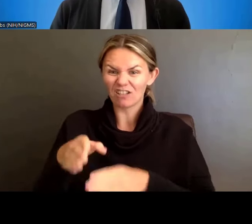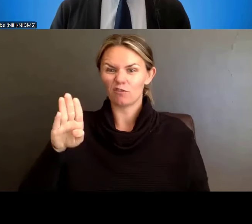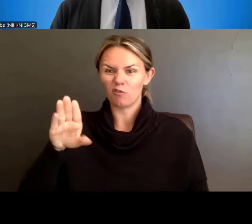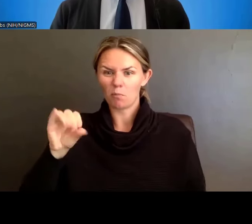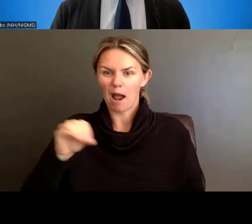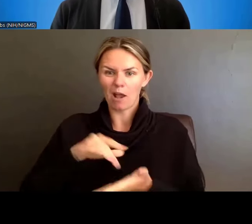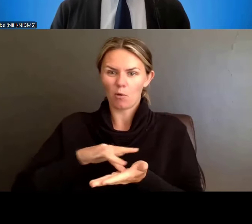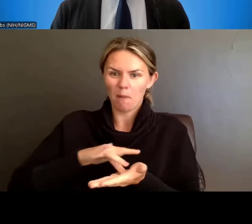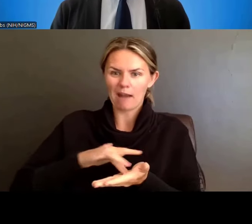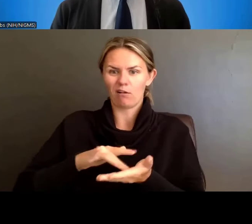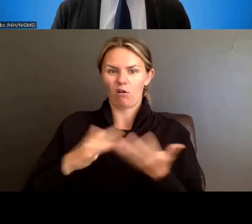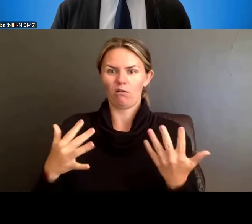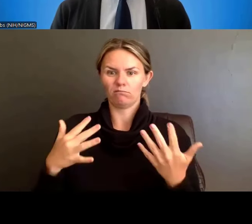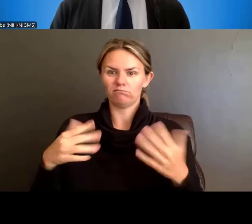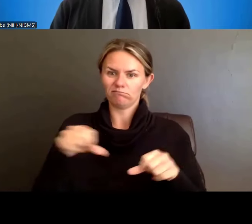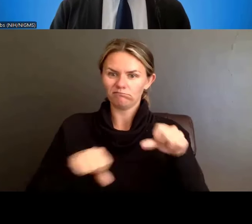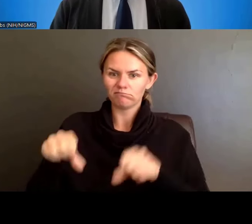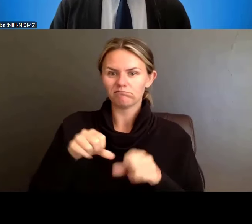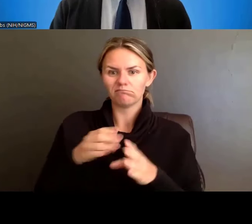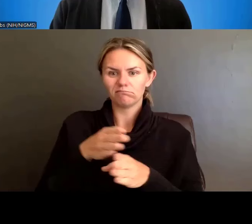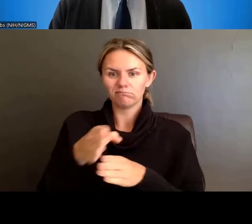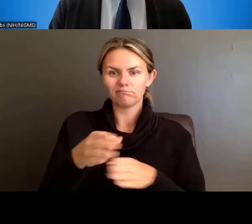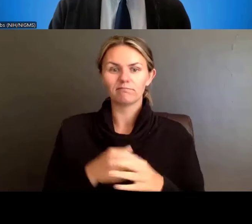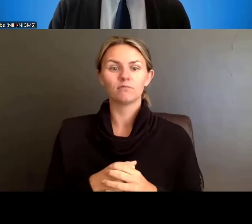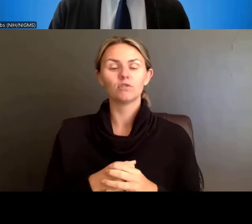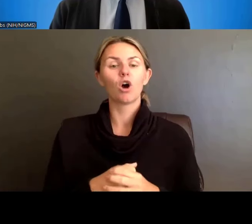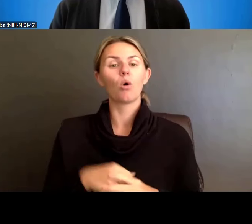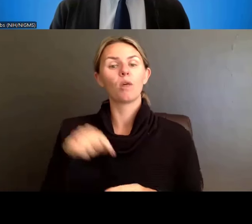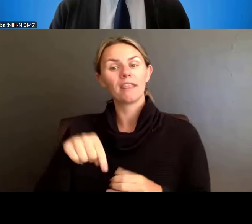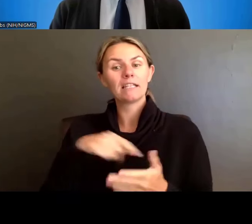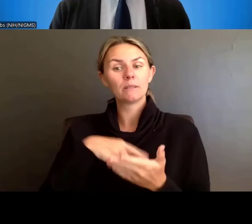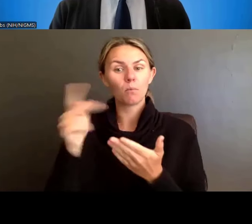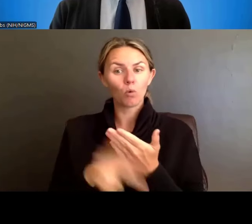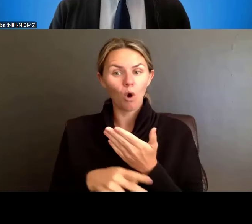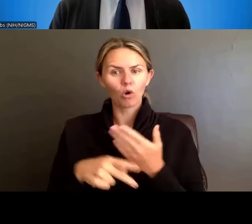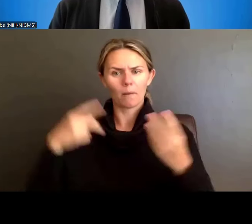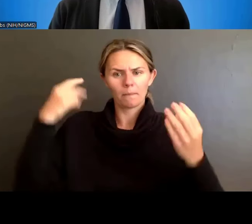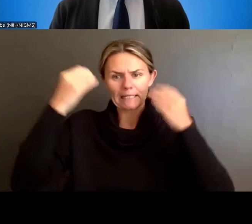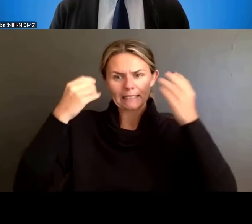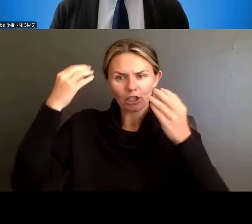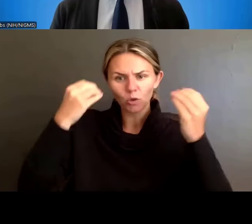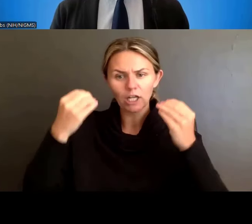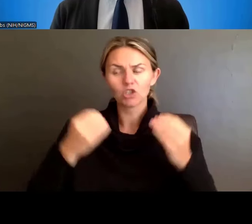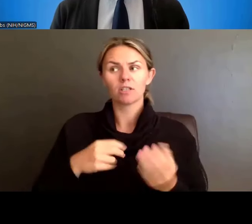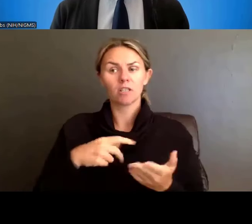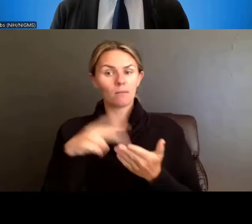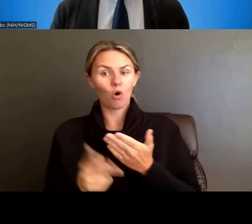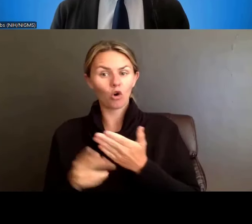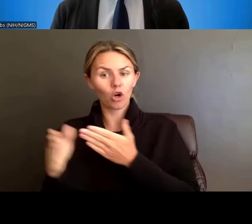training language into the parent T32 program considerations, program plan instructions, and review criteria.